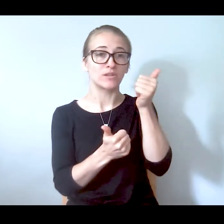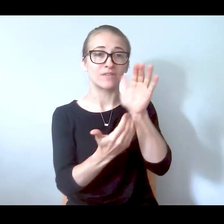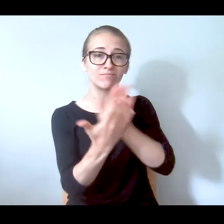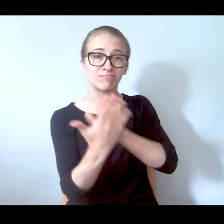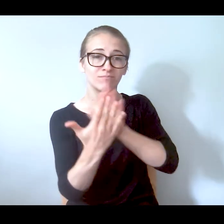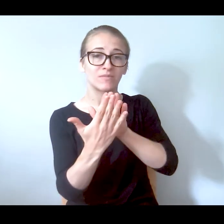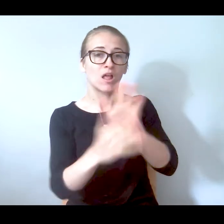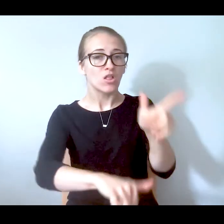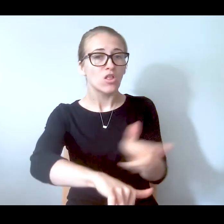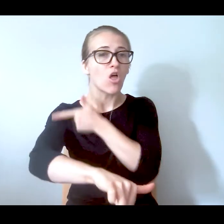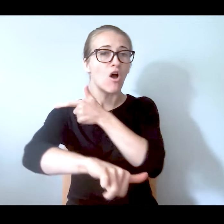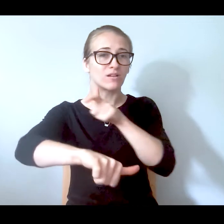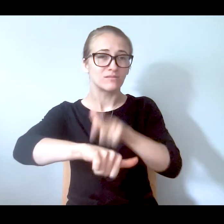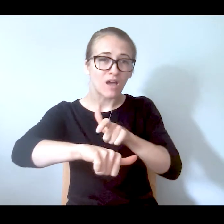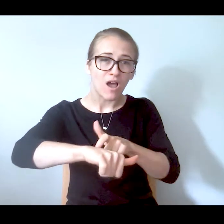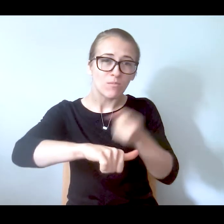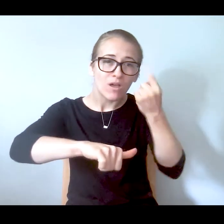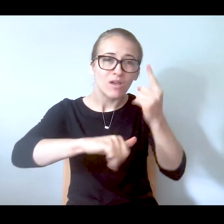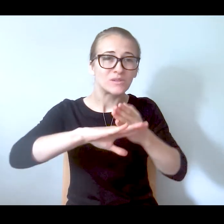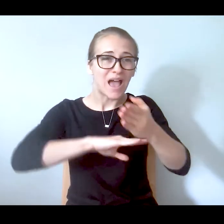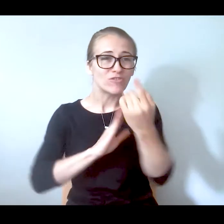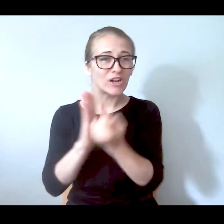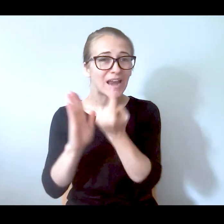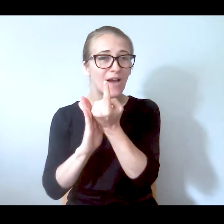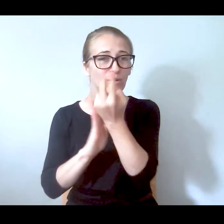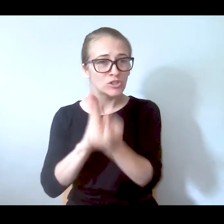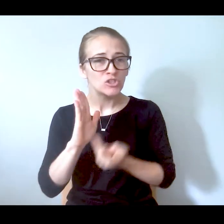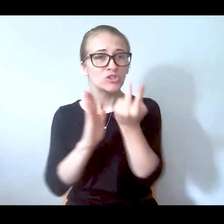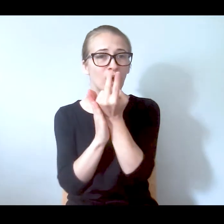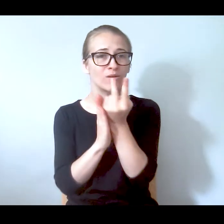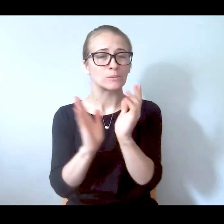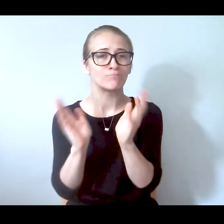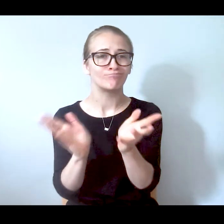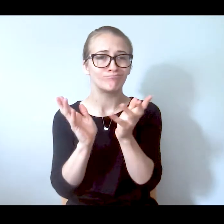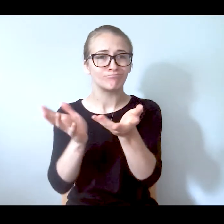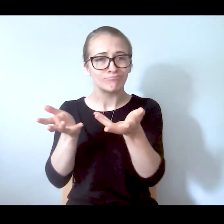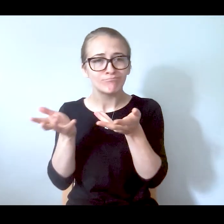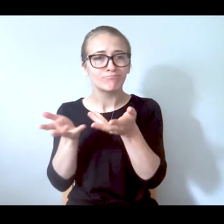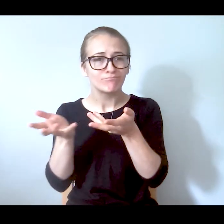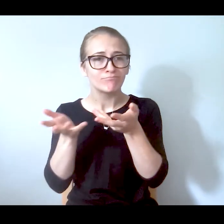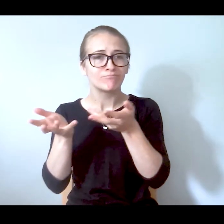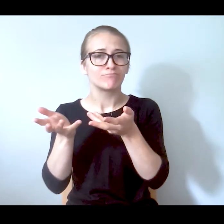after an hour or two hours with somebody in their apartment or their residence where we decided that